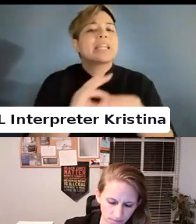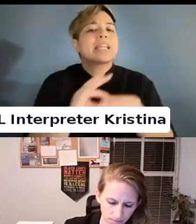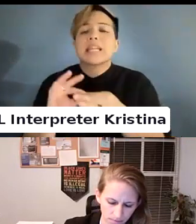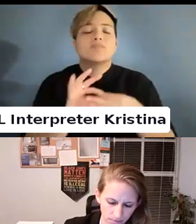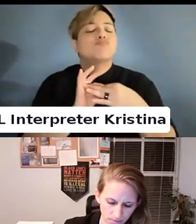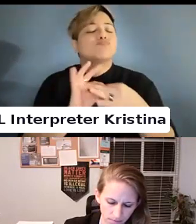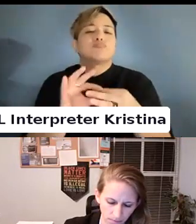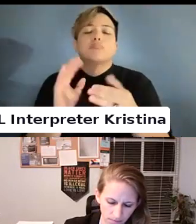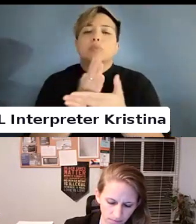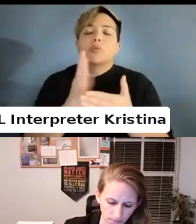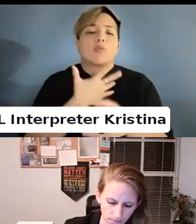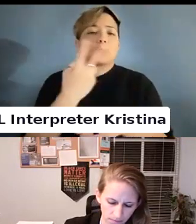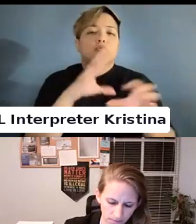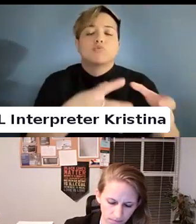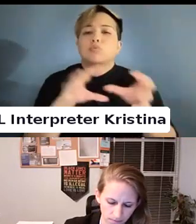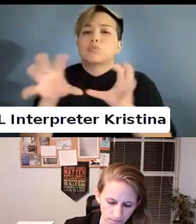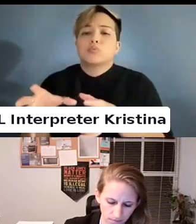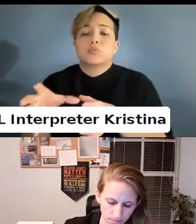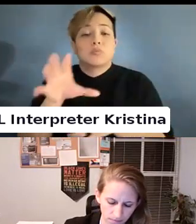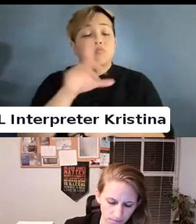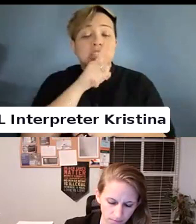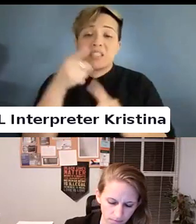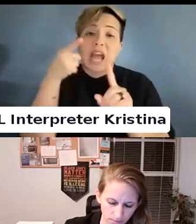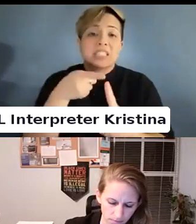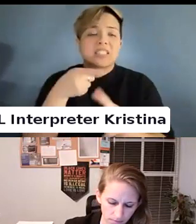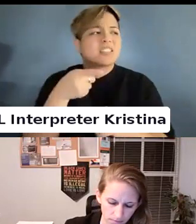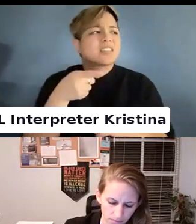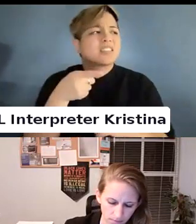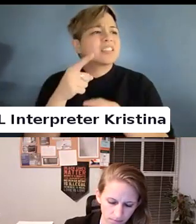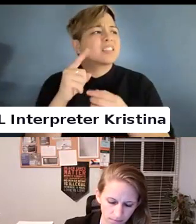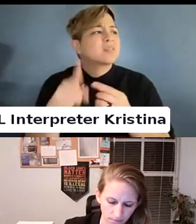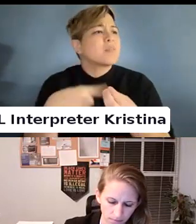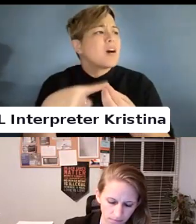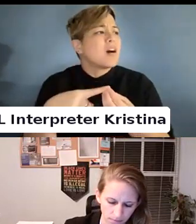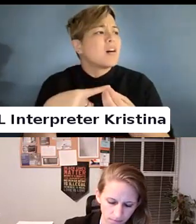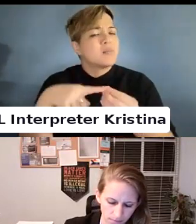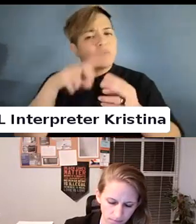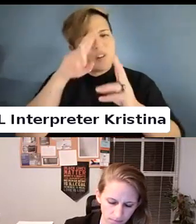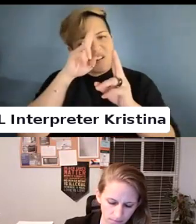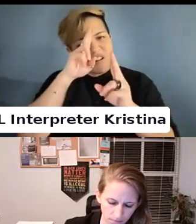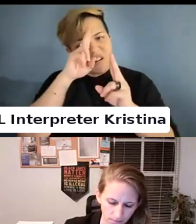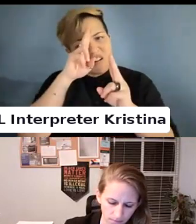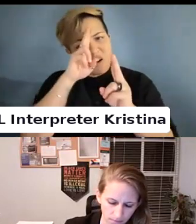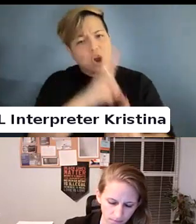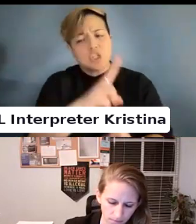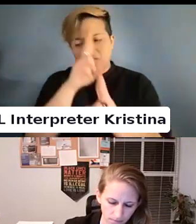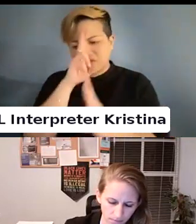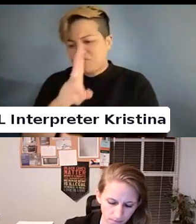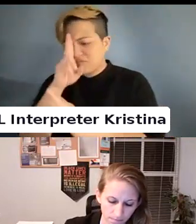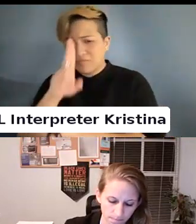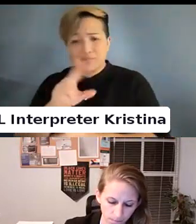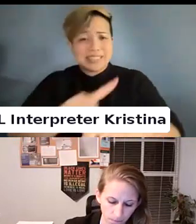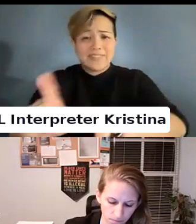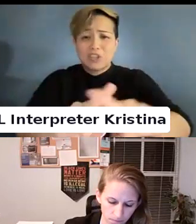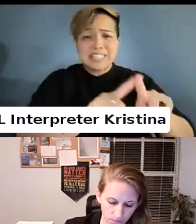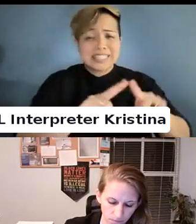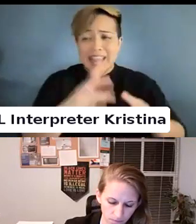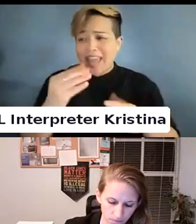That is that in essence, it is just about honoring differences in human experience.